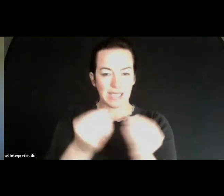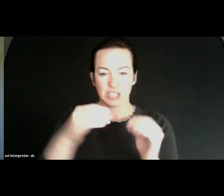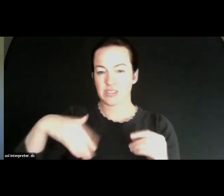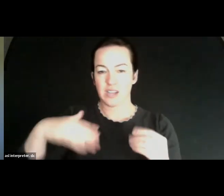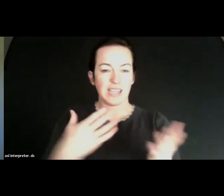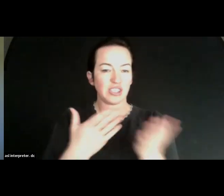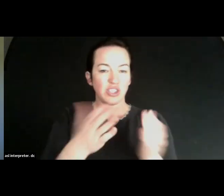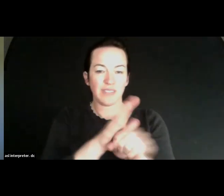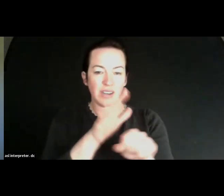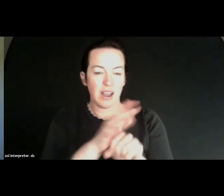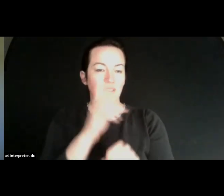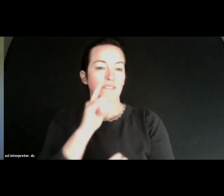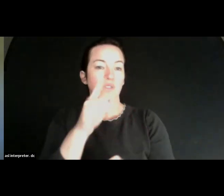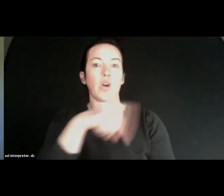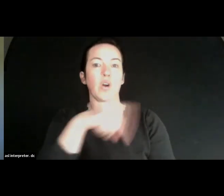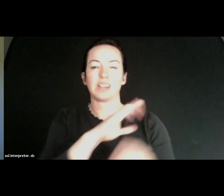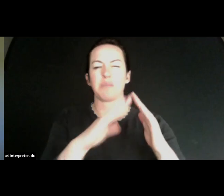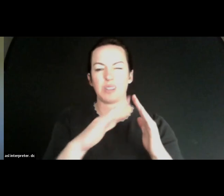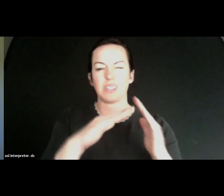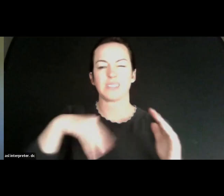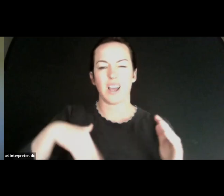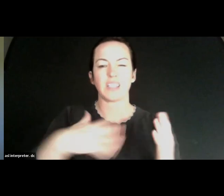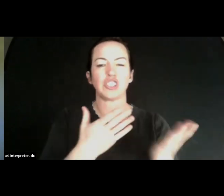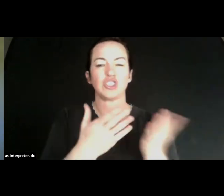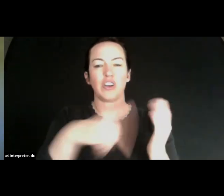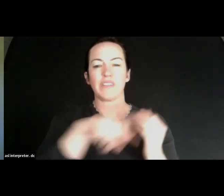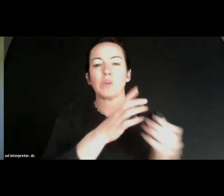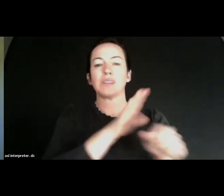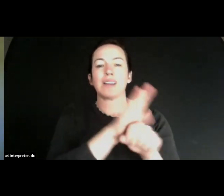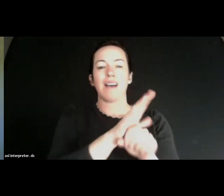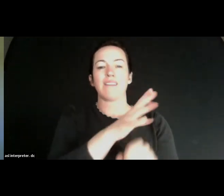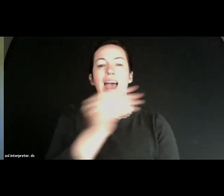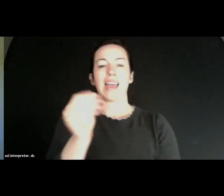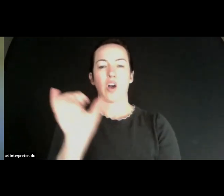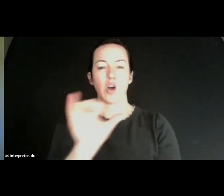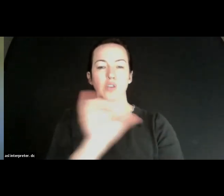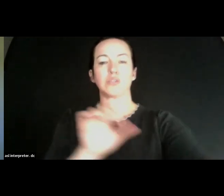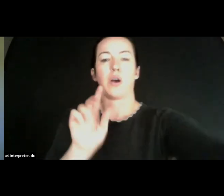are serving underserved communities. Excuse me as well as the individuals who those organizations